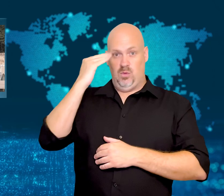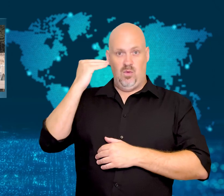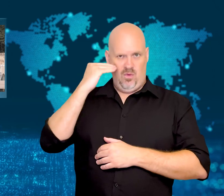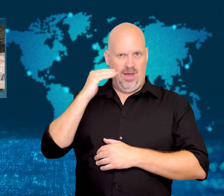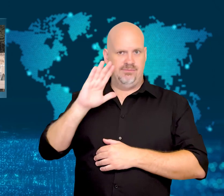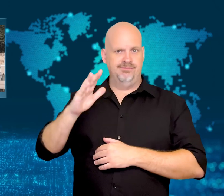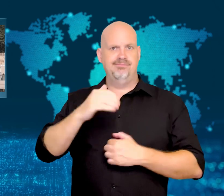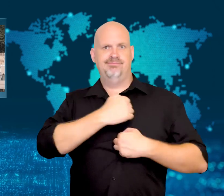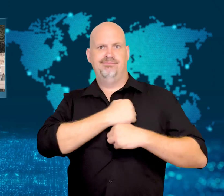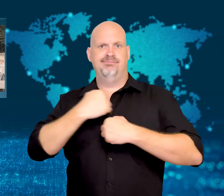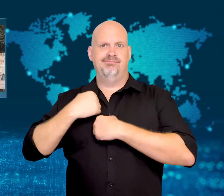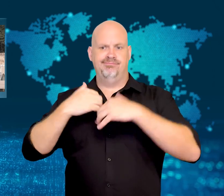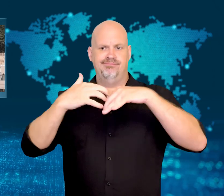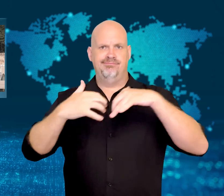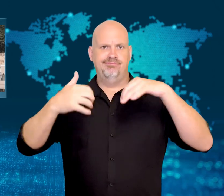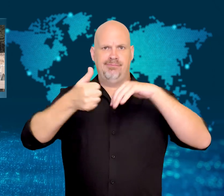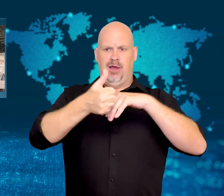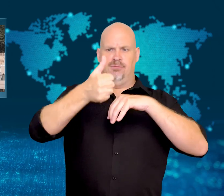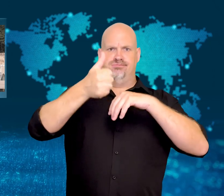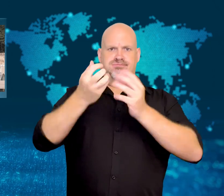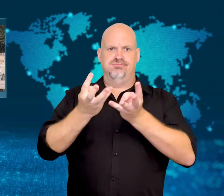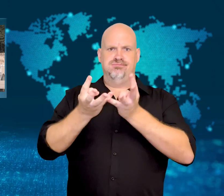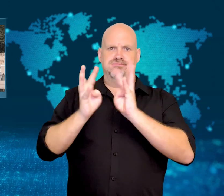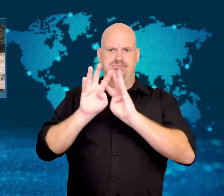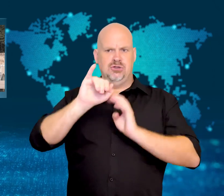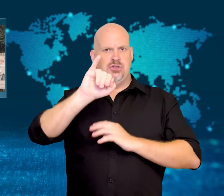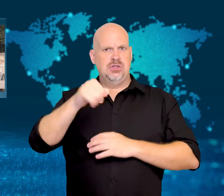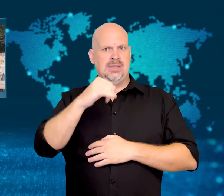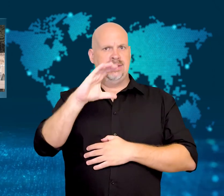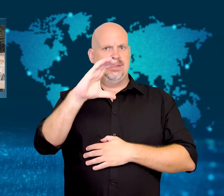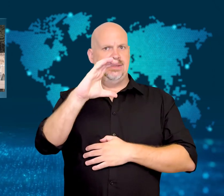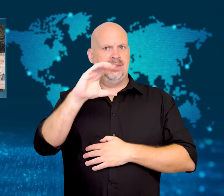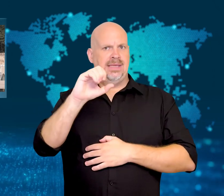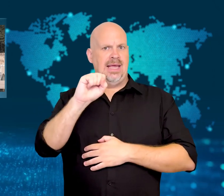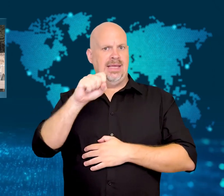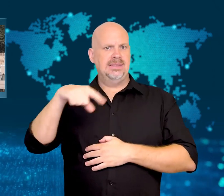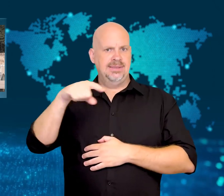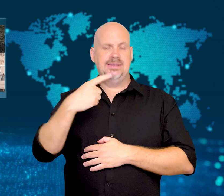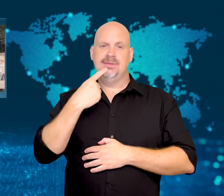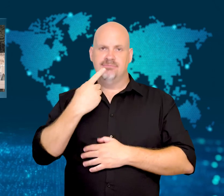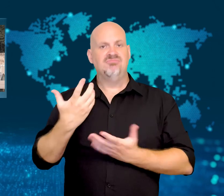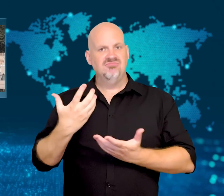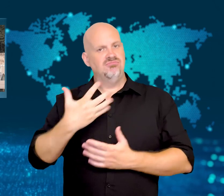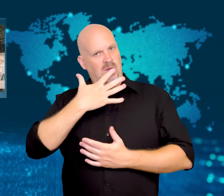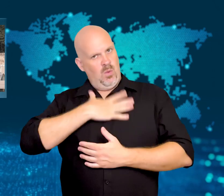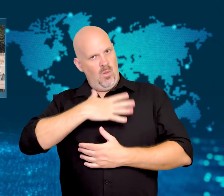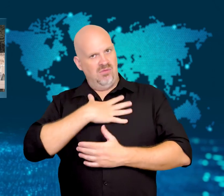The South Korean Joint Chiefs of Staff (JCS) said that it was